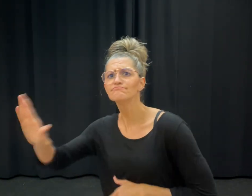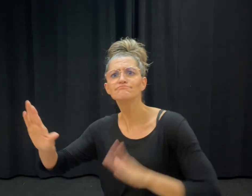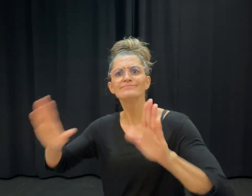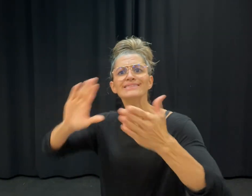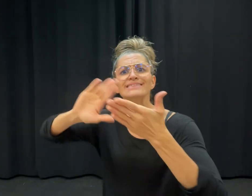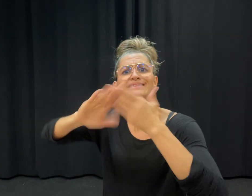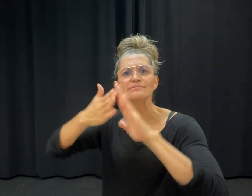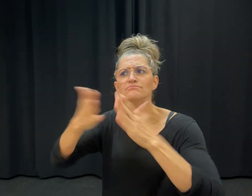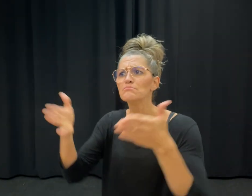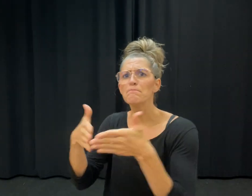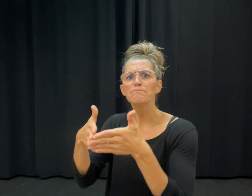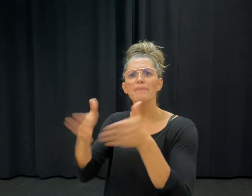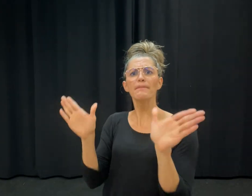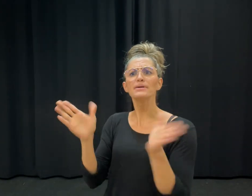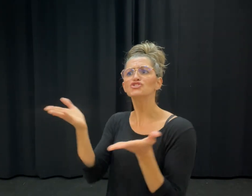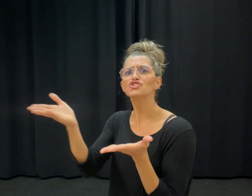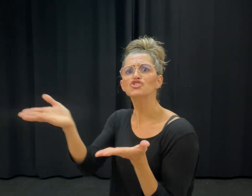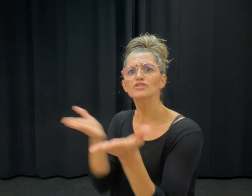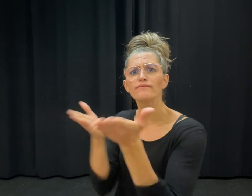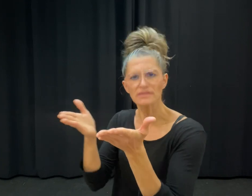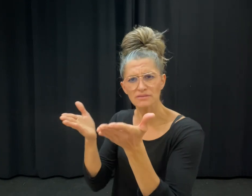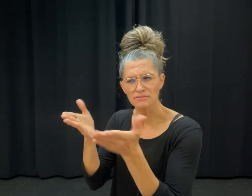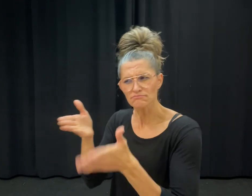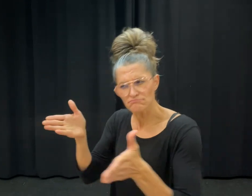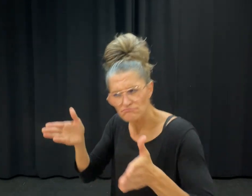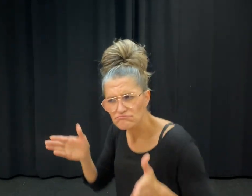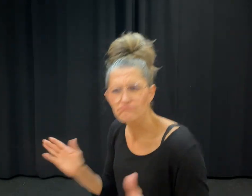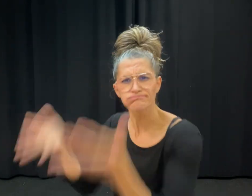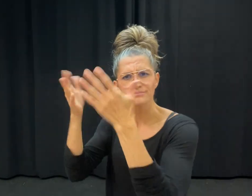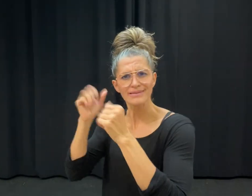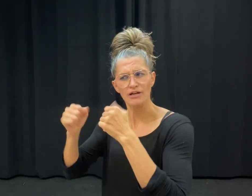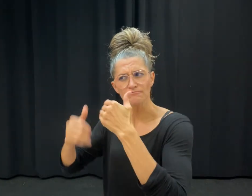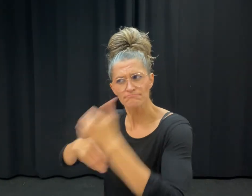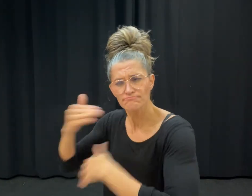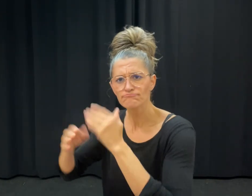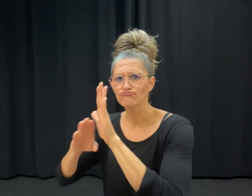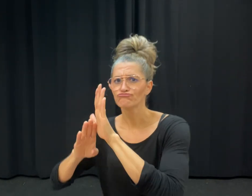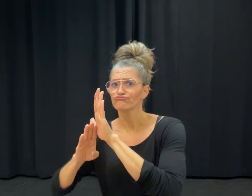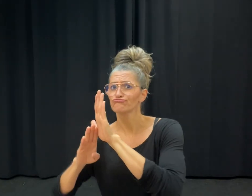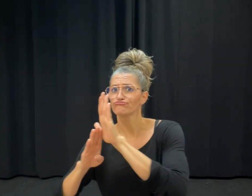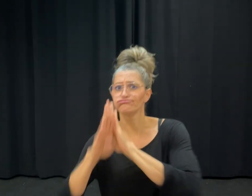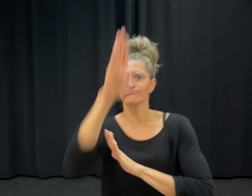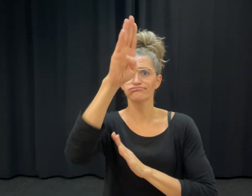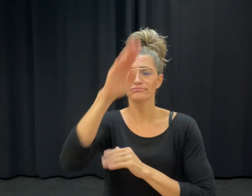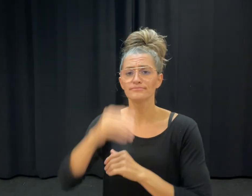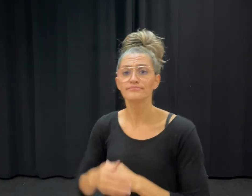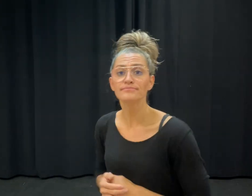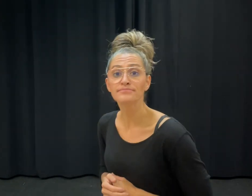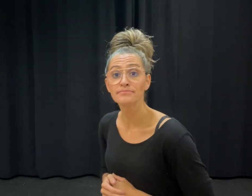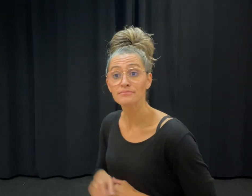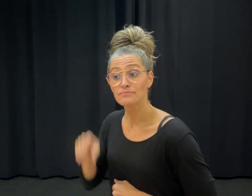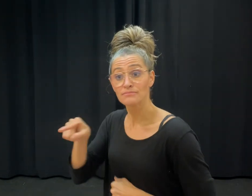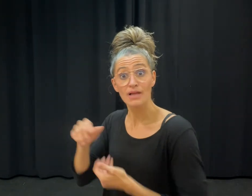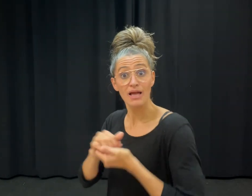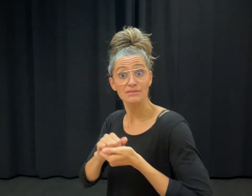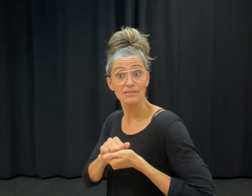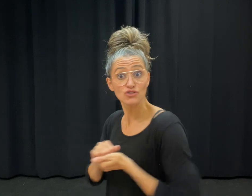access to their local public services. The BDA